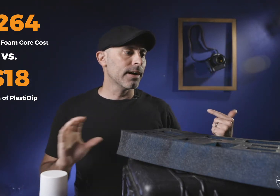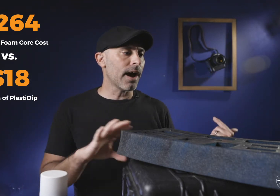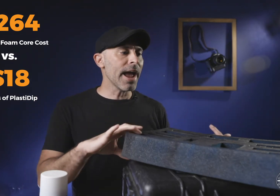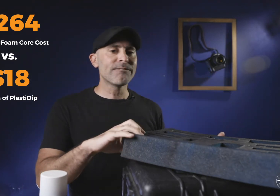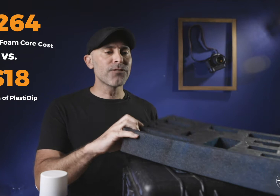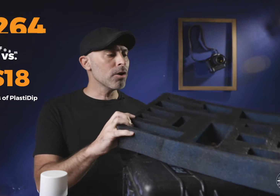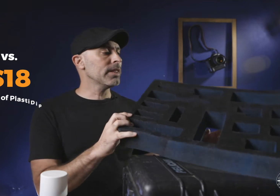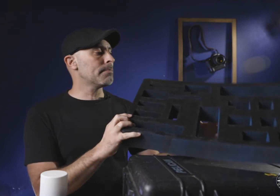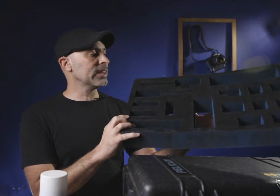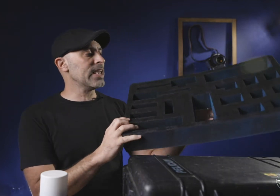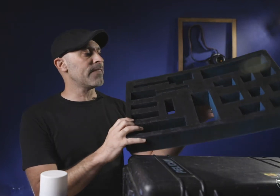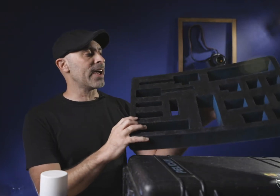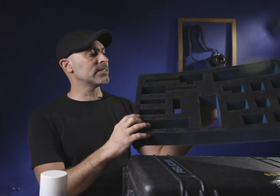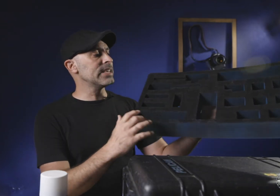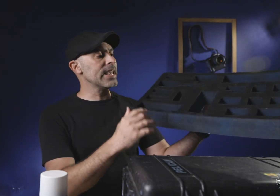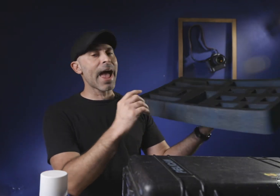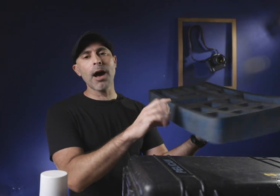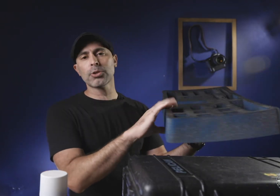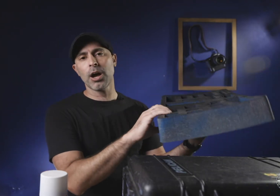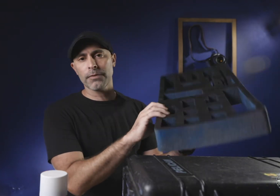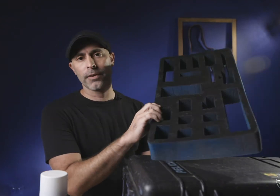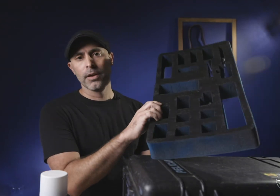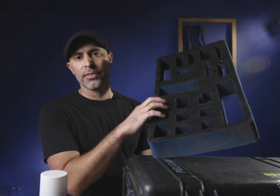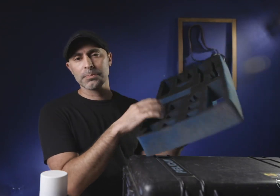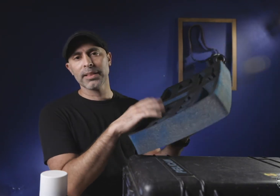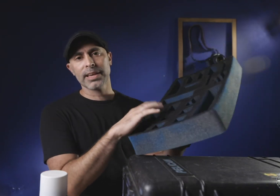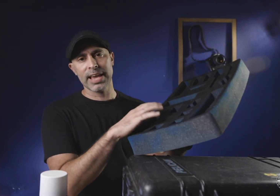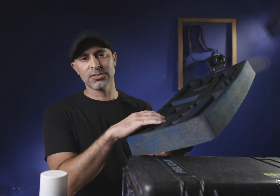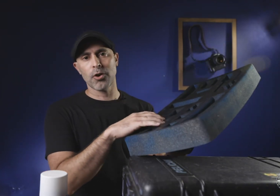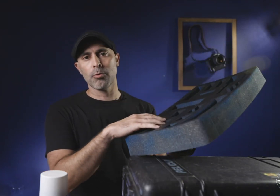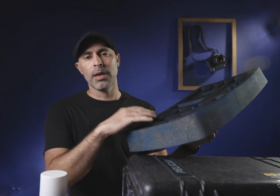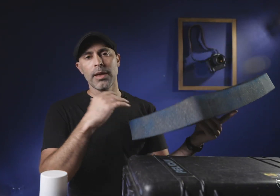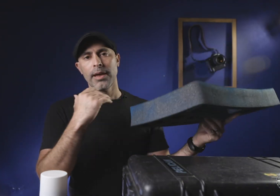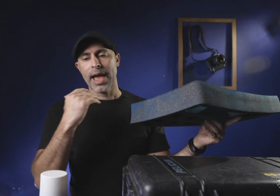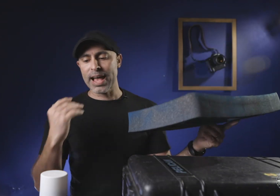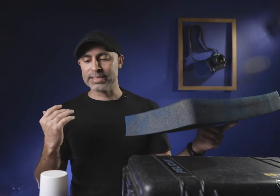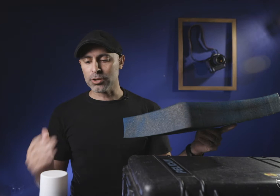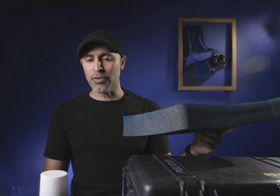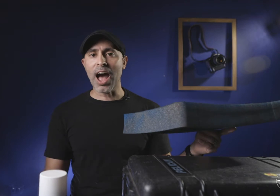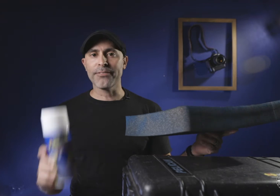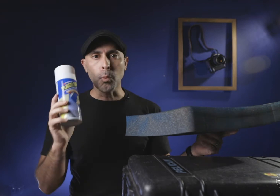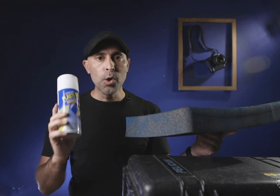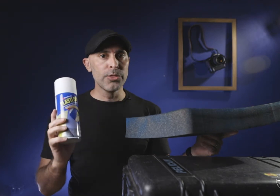firmly believe that seeing how tough this Pelican case foam has survived with